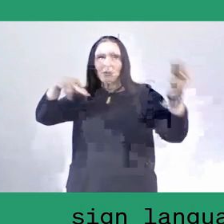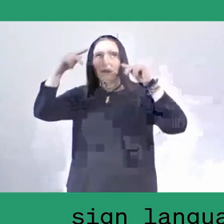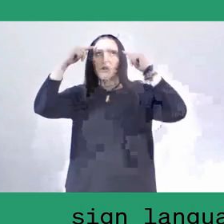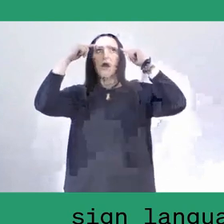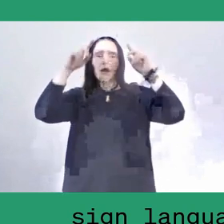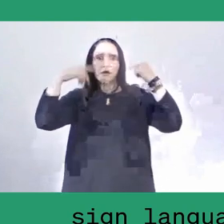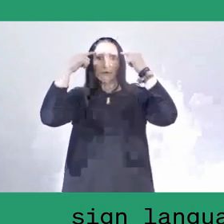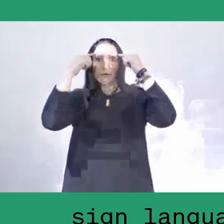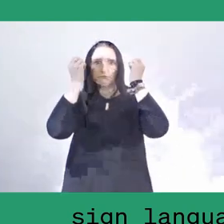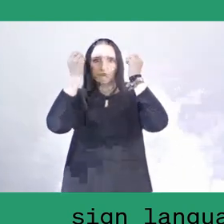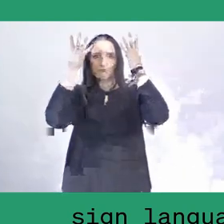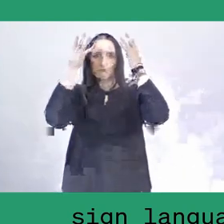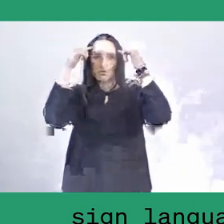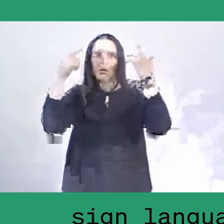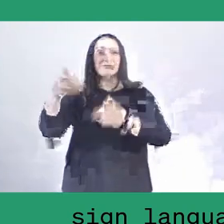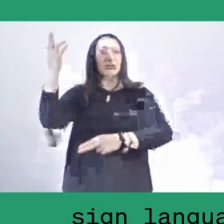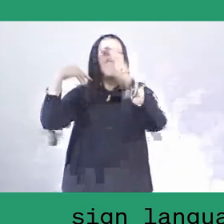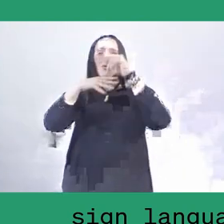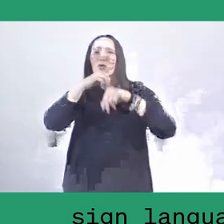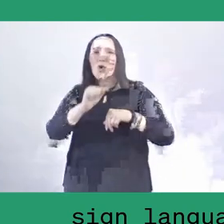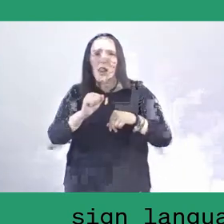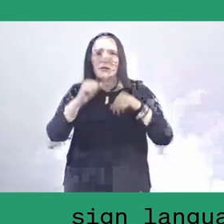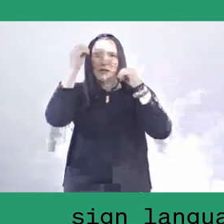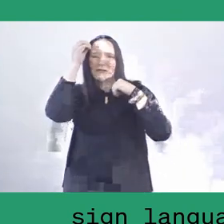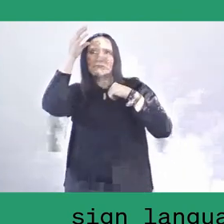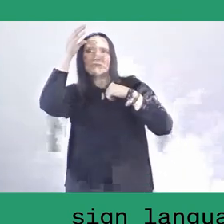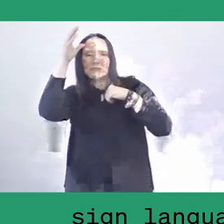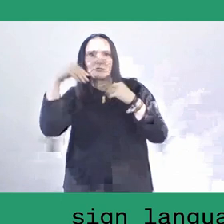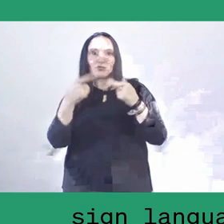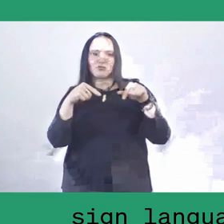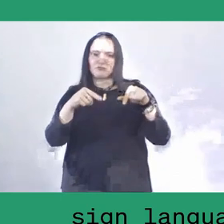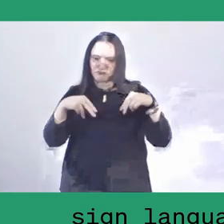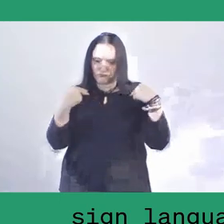who said Salassae should be regarded as an important place,